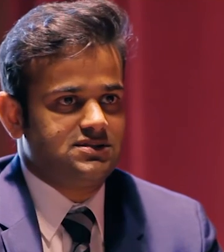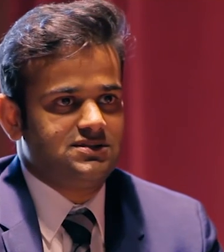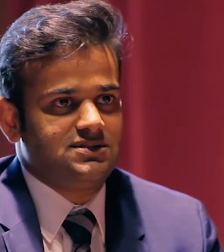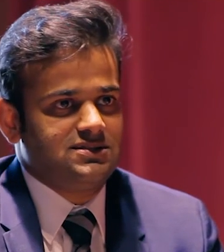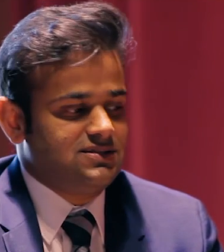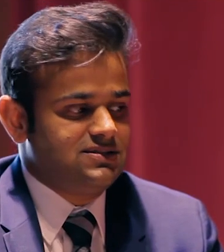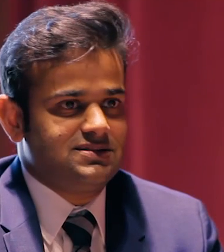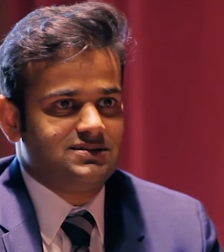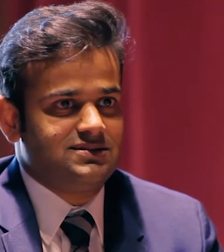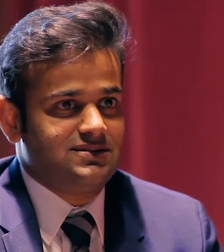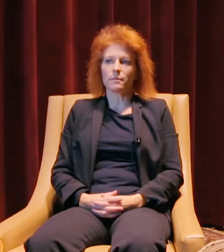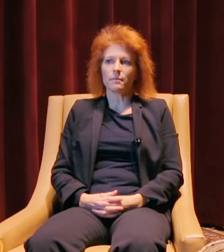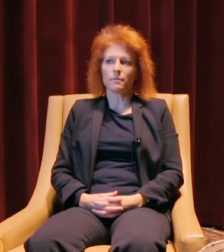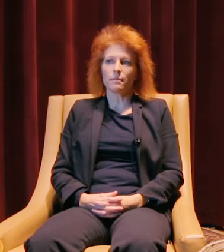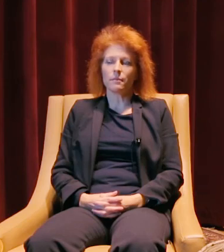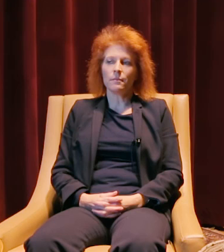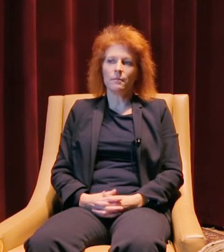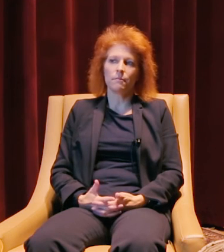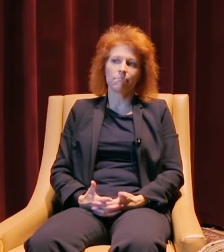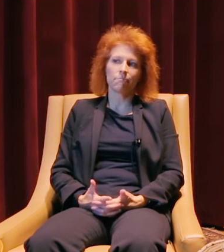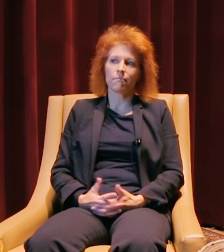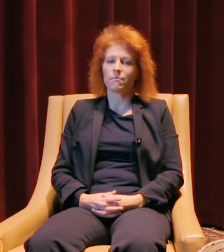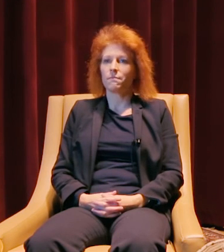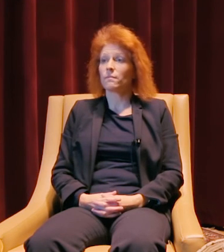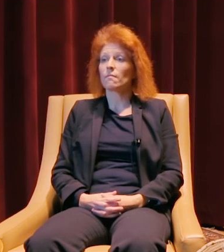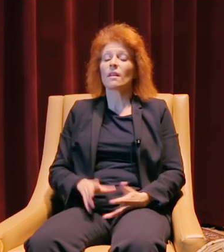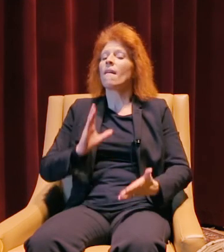starting their businesses? Never give up.